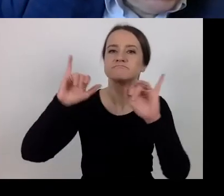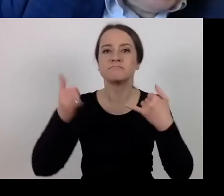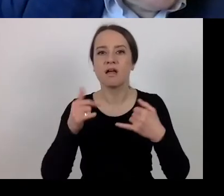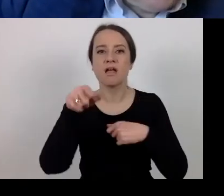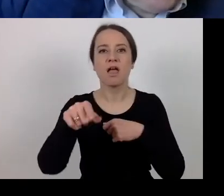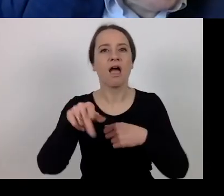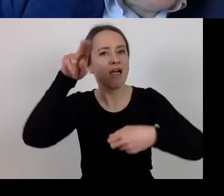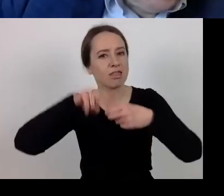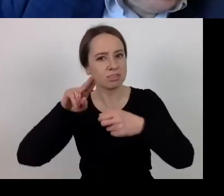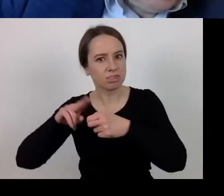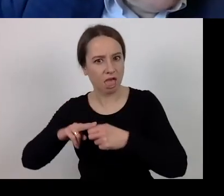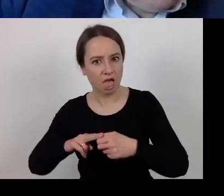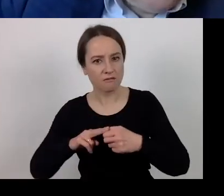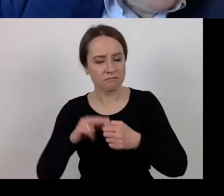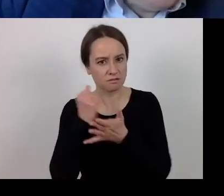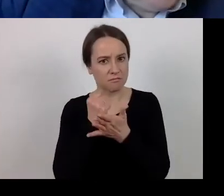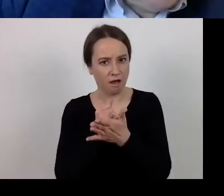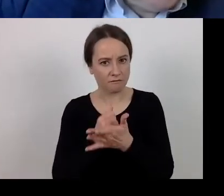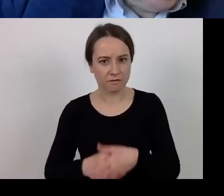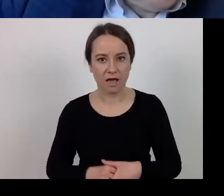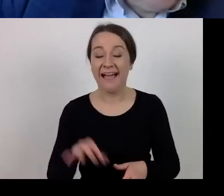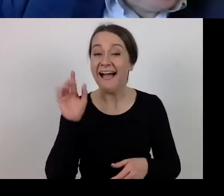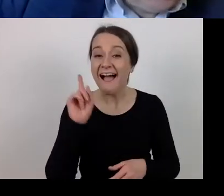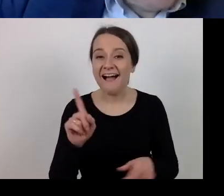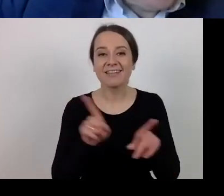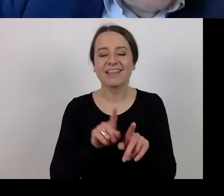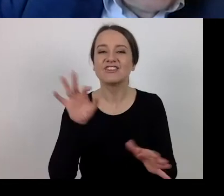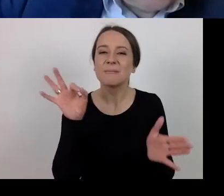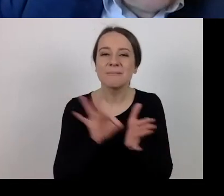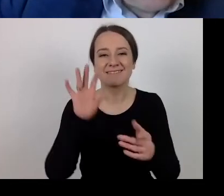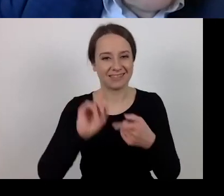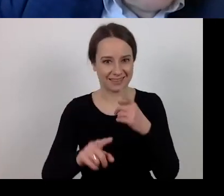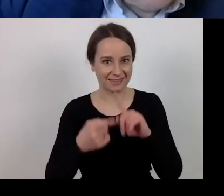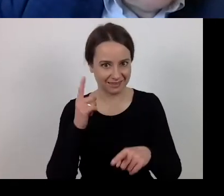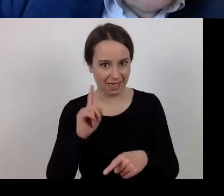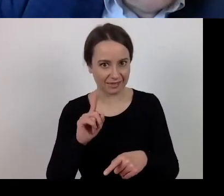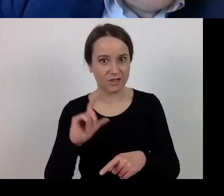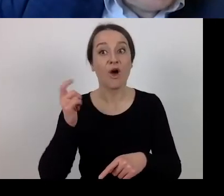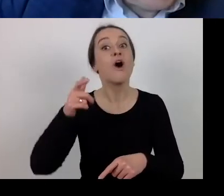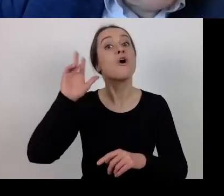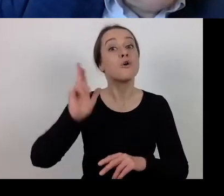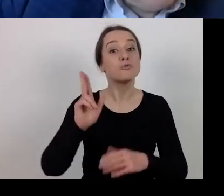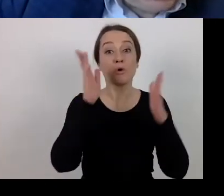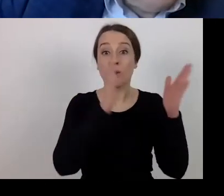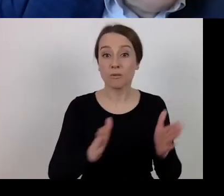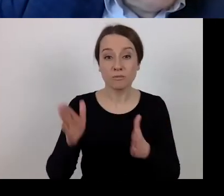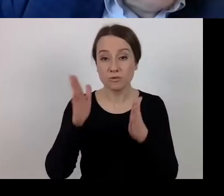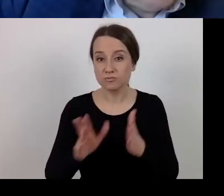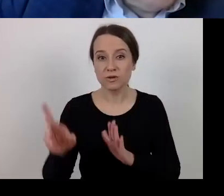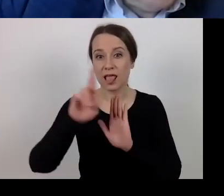However, in a way, the authority which prepares the regulations